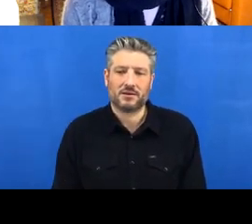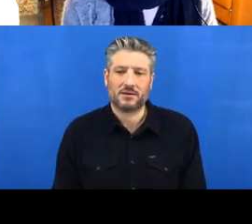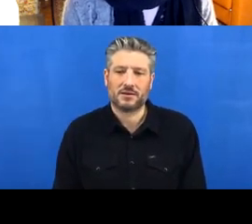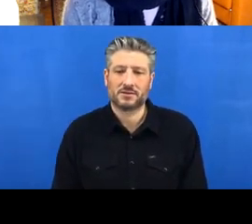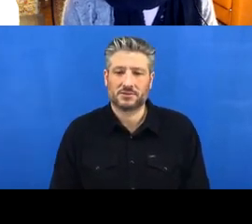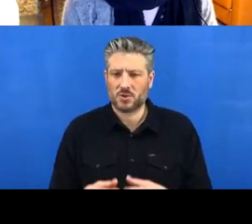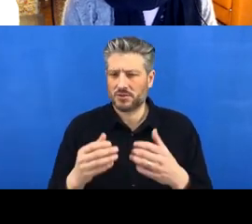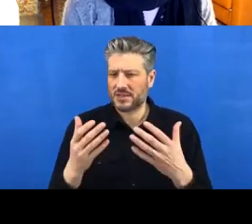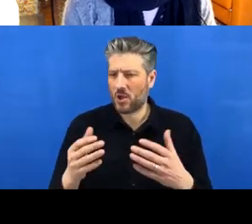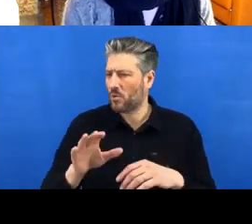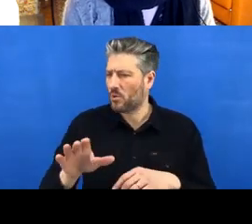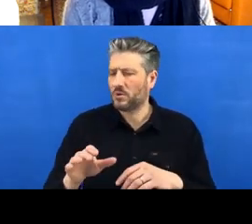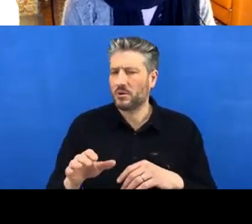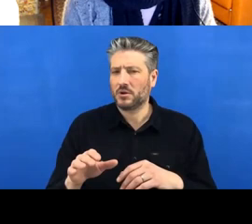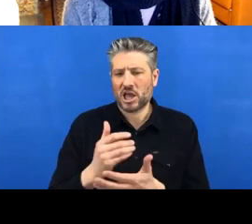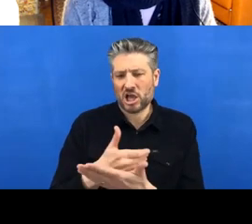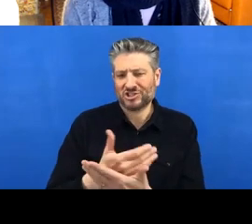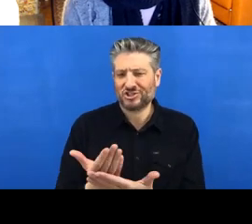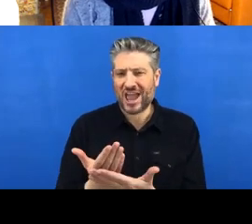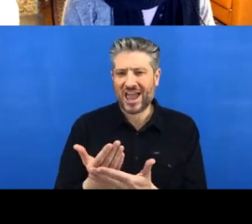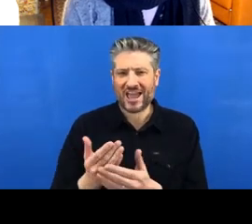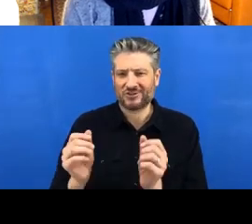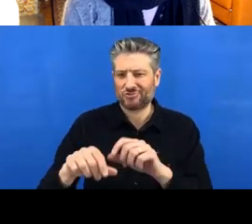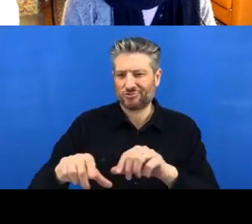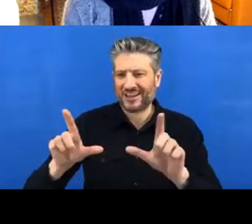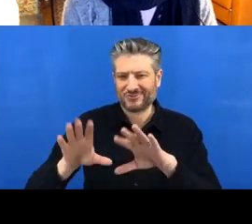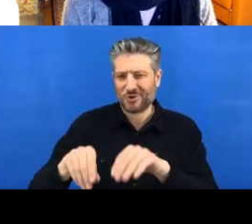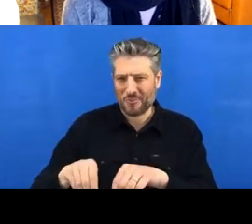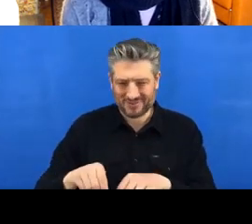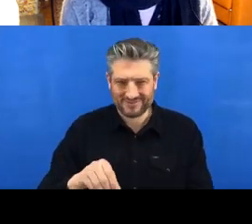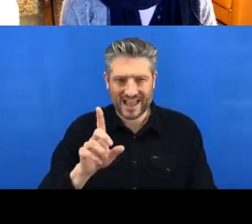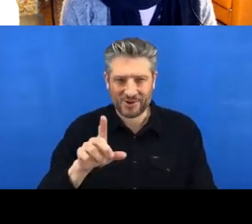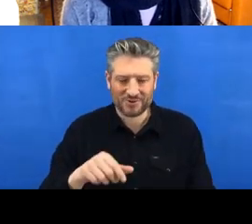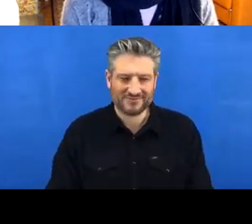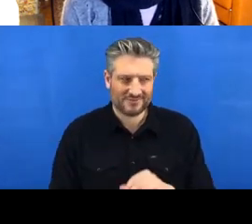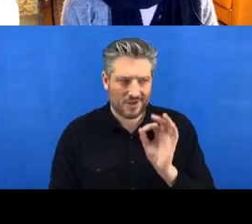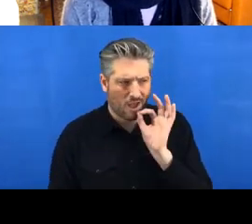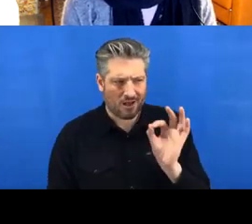And I’m going to ask my glamorous assistant in the other room, my partner, to just show you